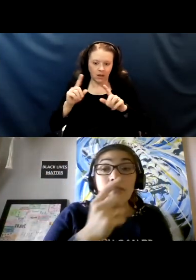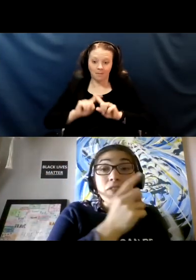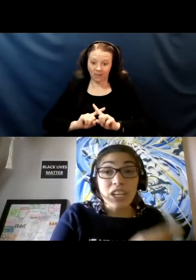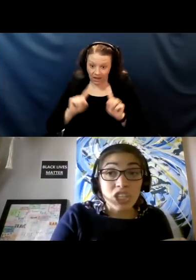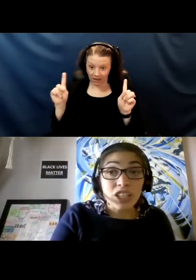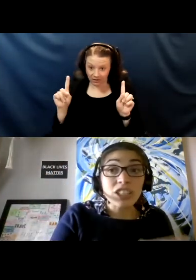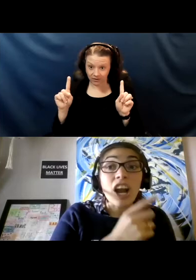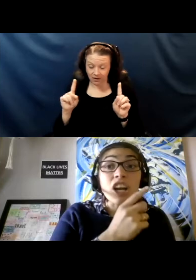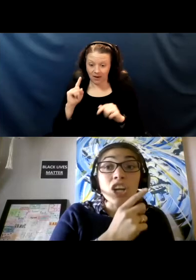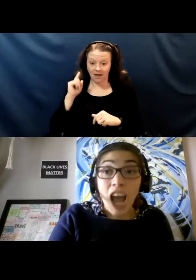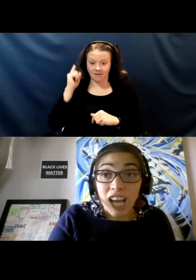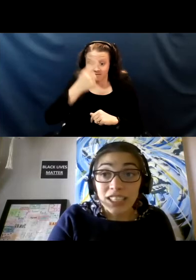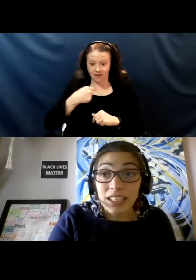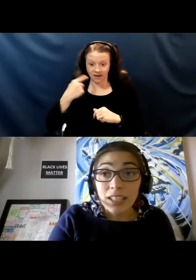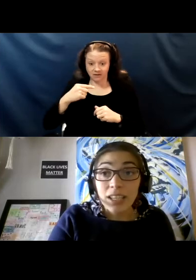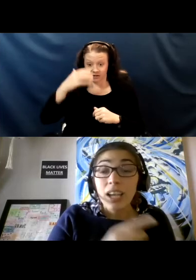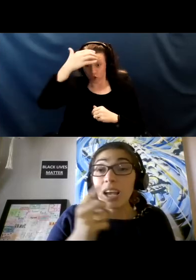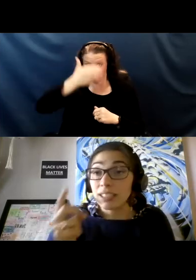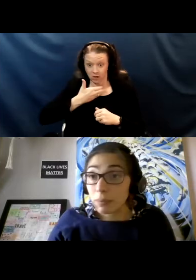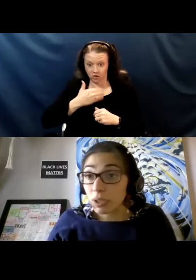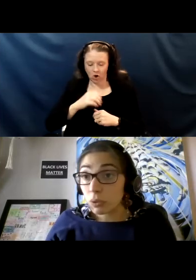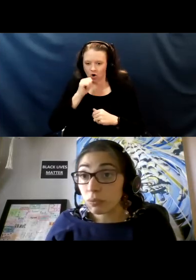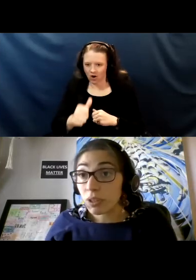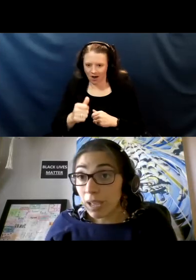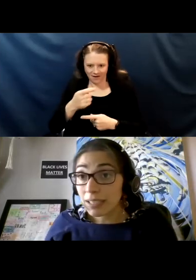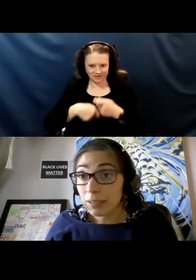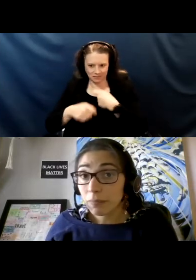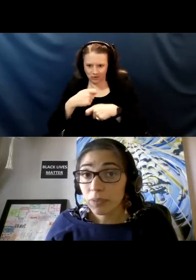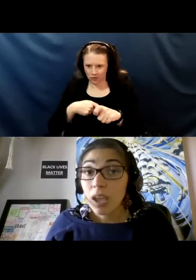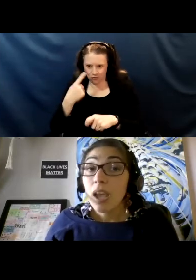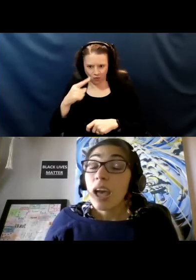face shields are not a substitute for the mask.